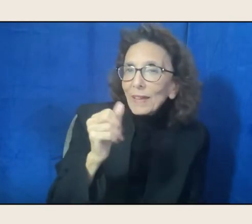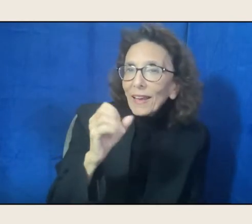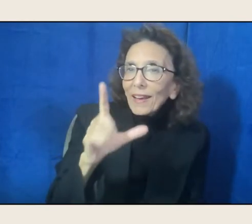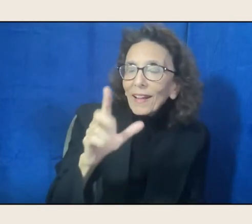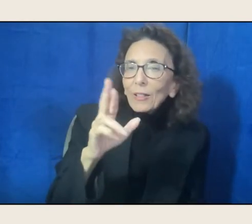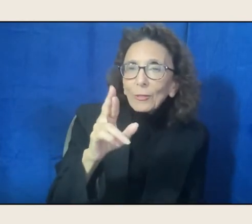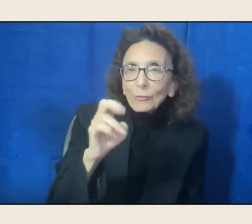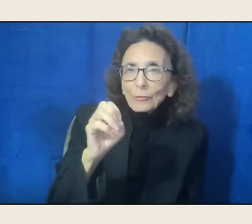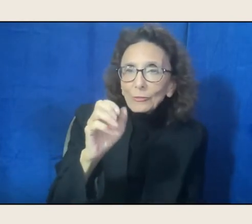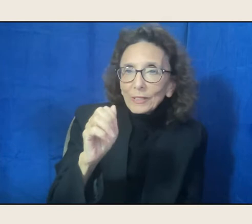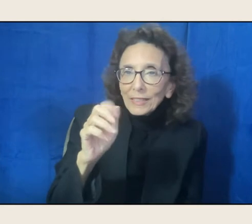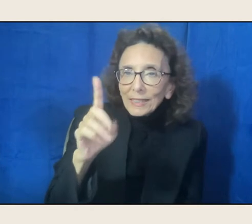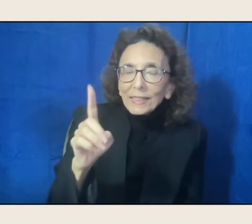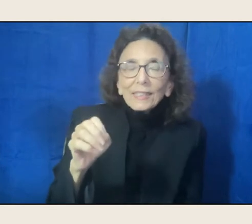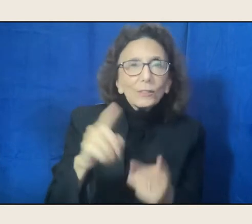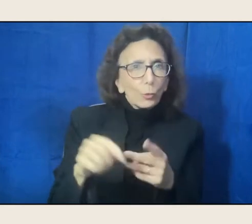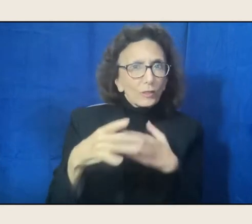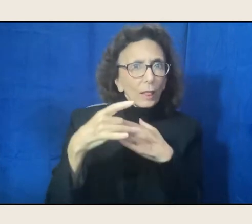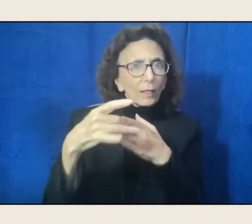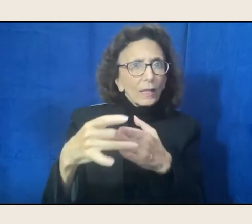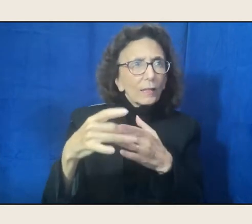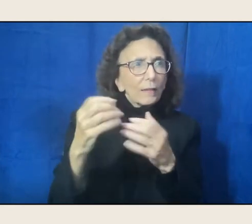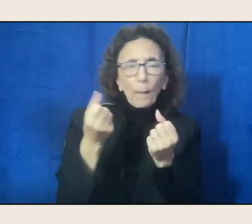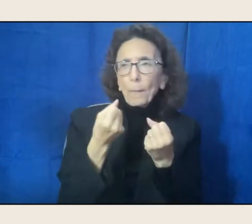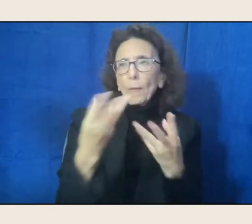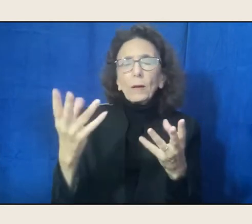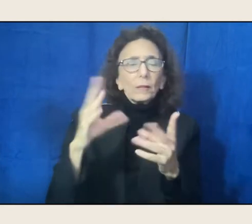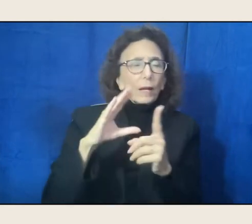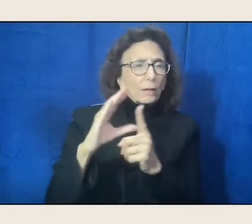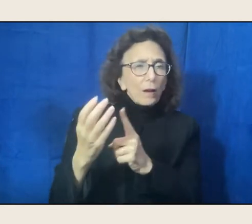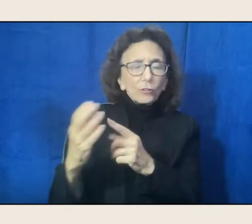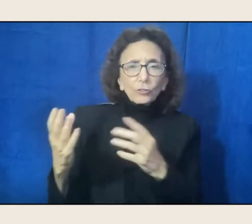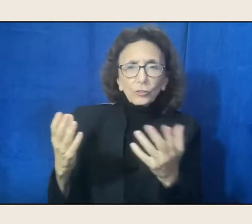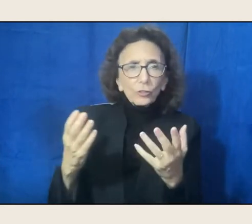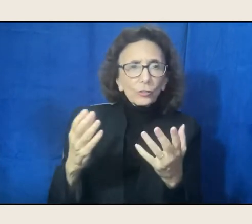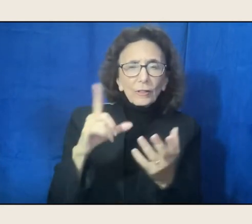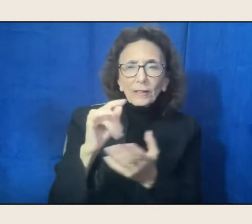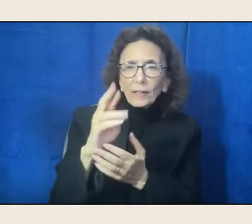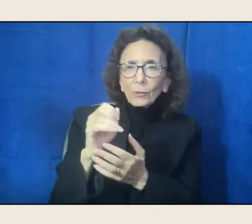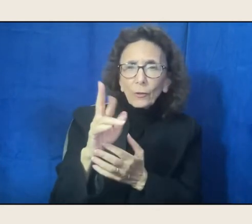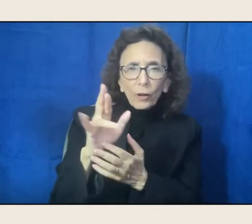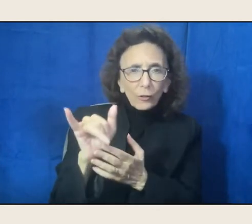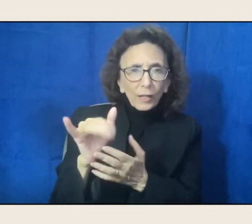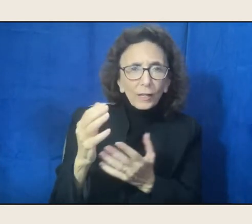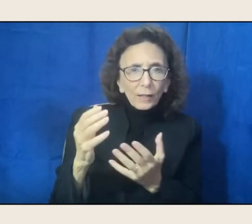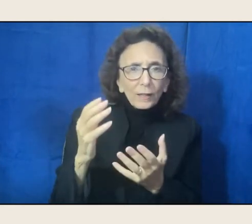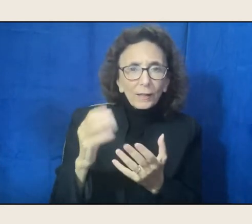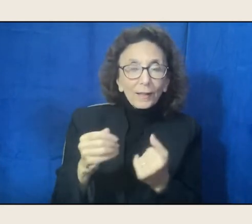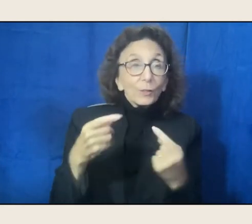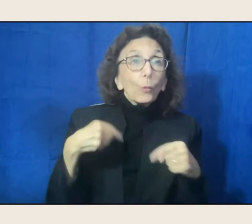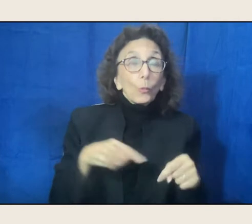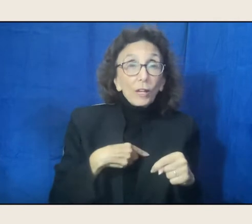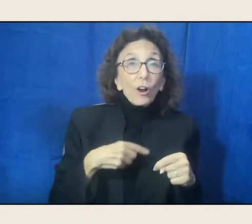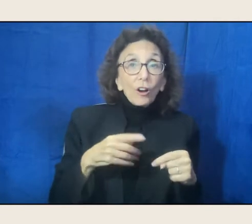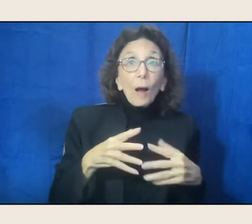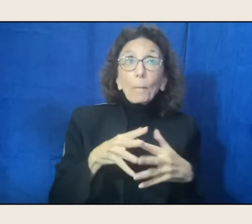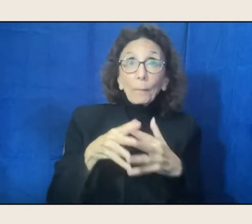at the forefront of this whole multicultural literary, like we're also American, American writers, that includes us,